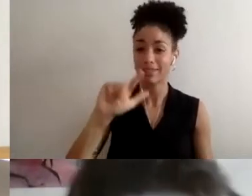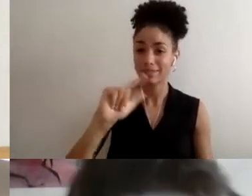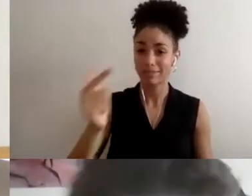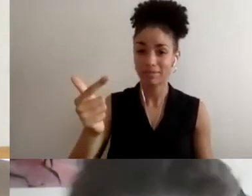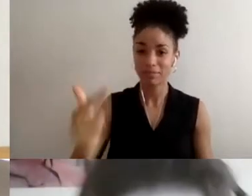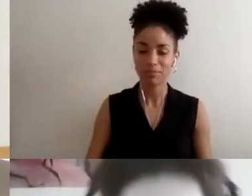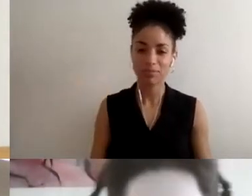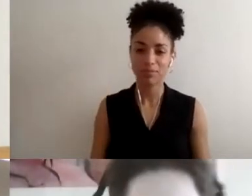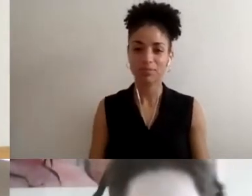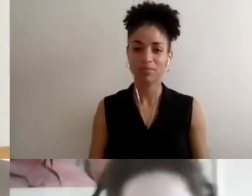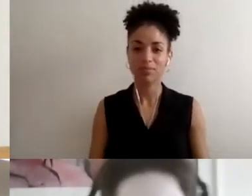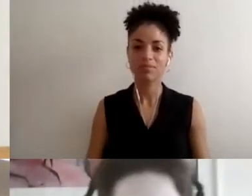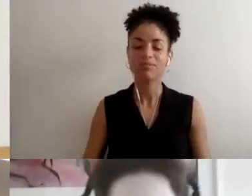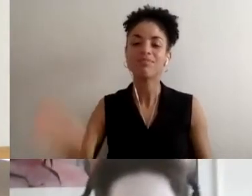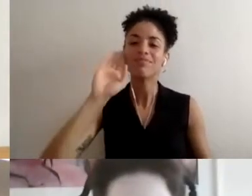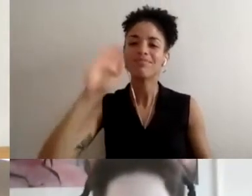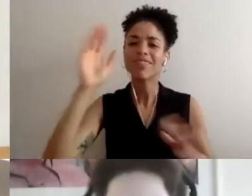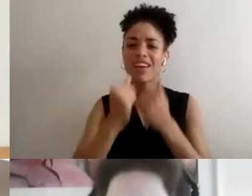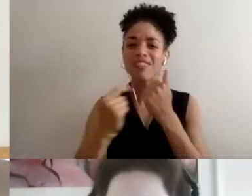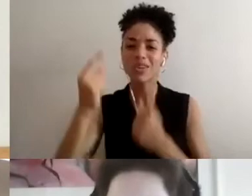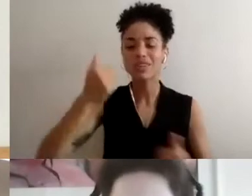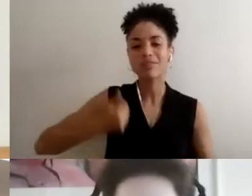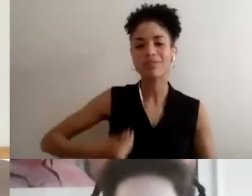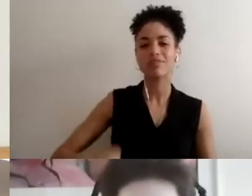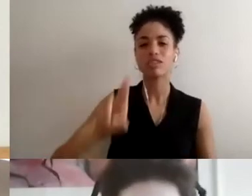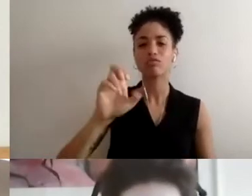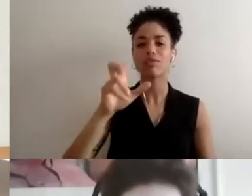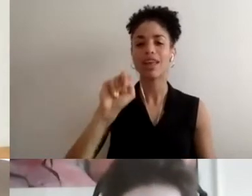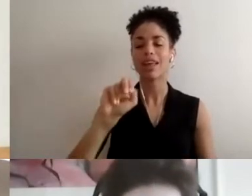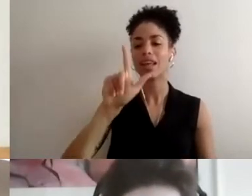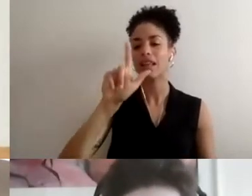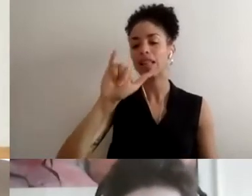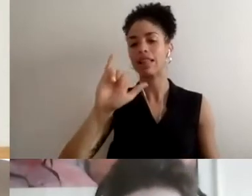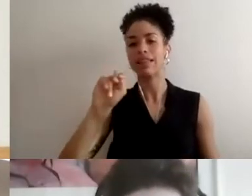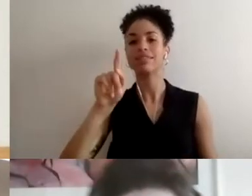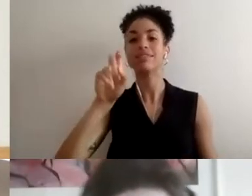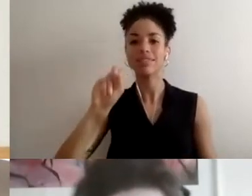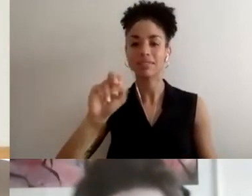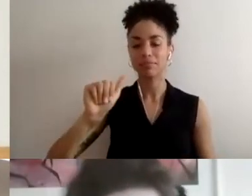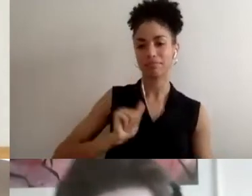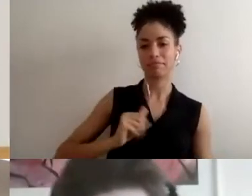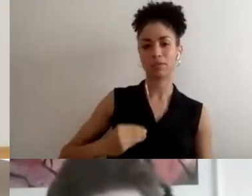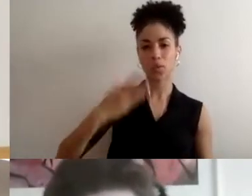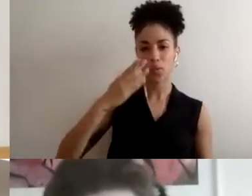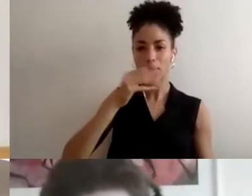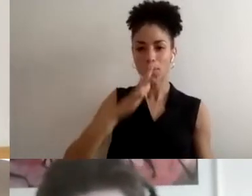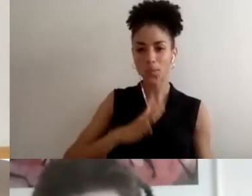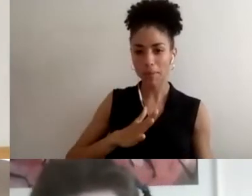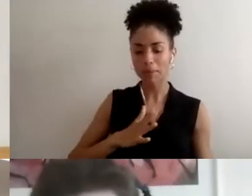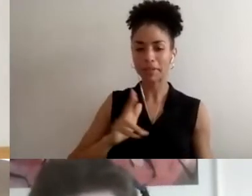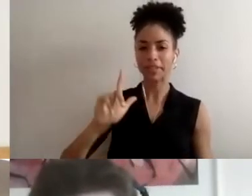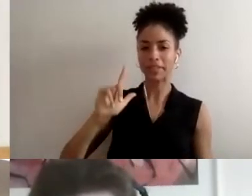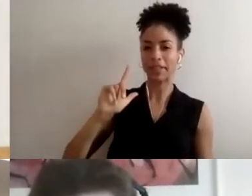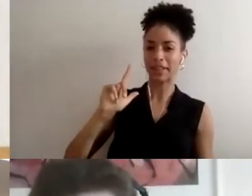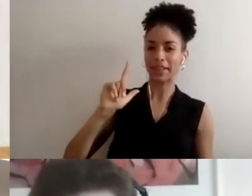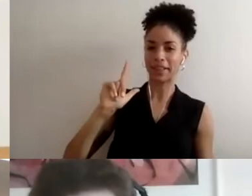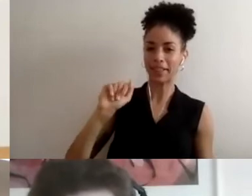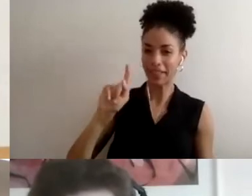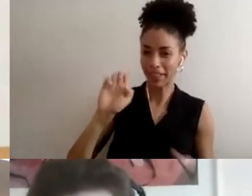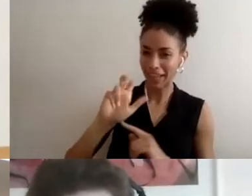Hi everybody I'm Regan Linton I am a white woman in her late 30s with a white